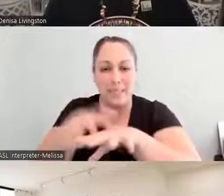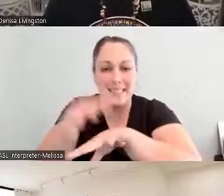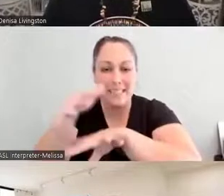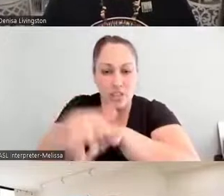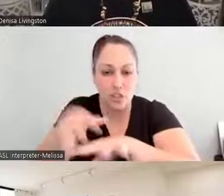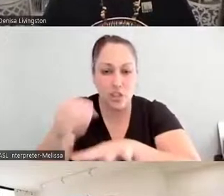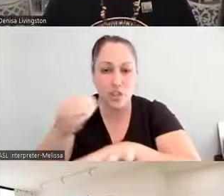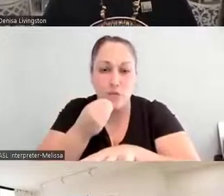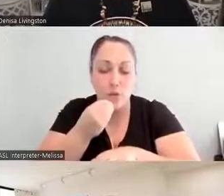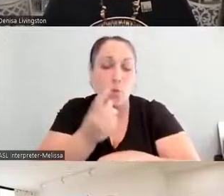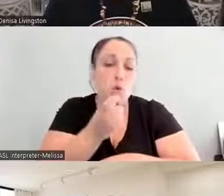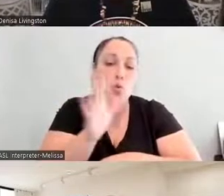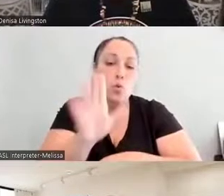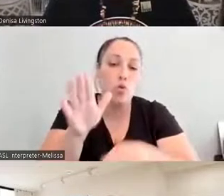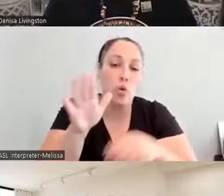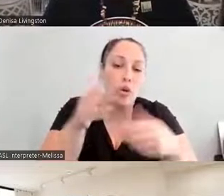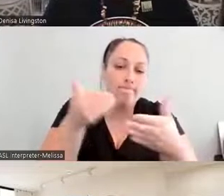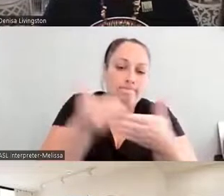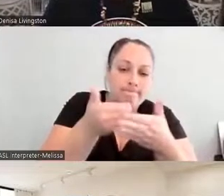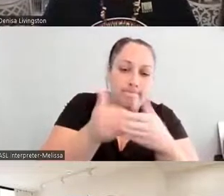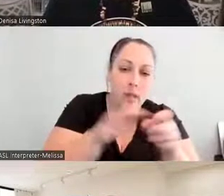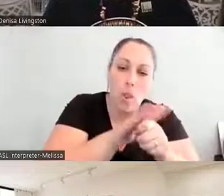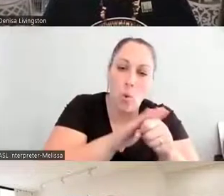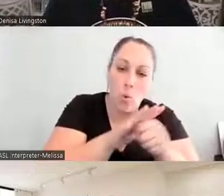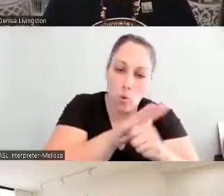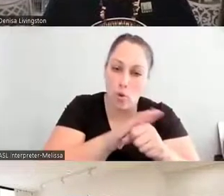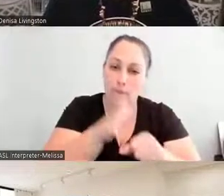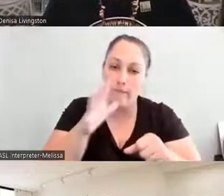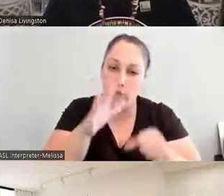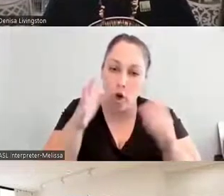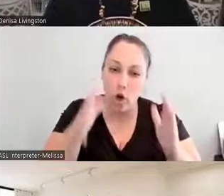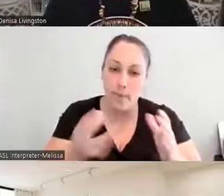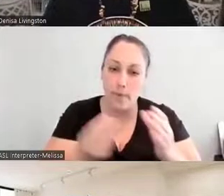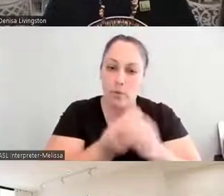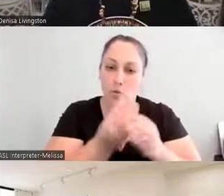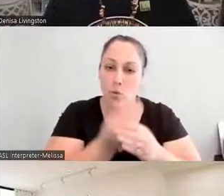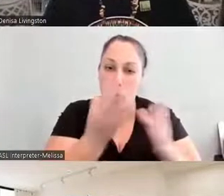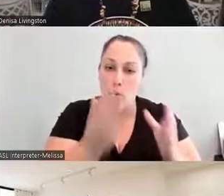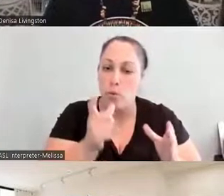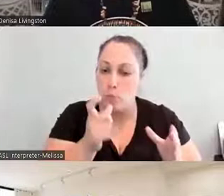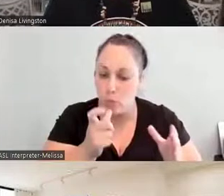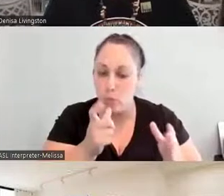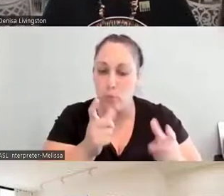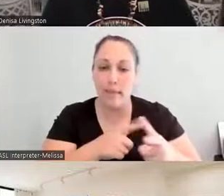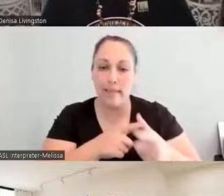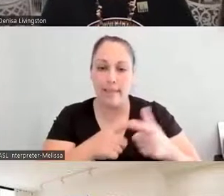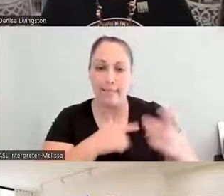getting to know them, making those connections, partnerships and relationships, because as we move forward in looking at the